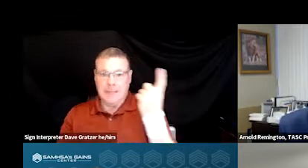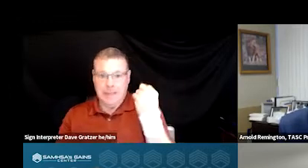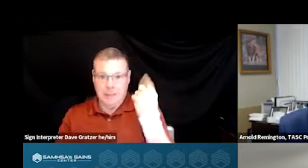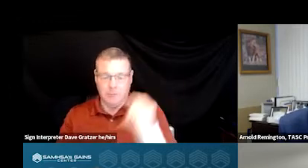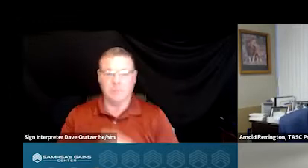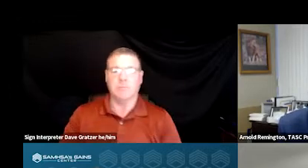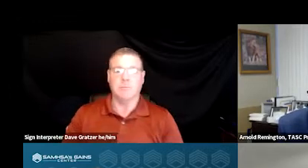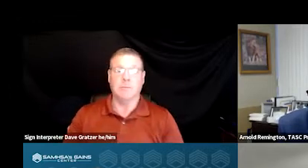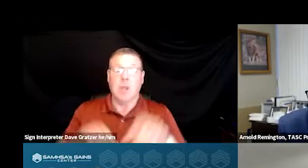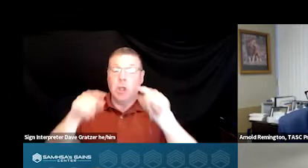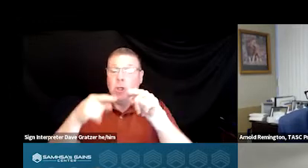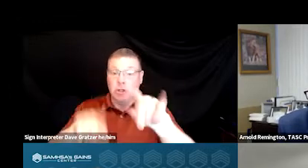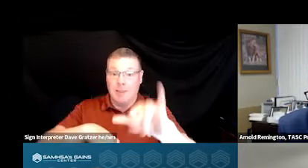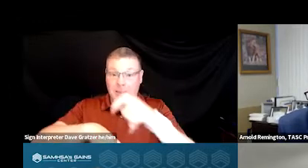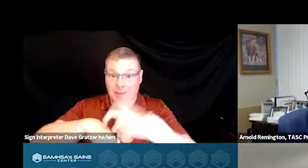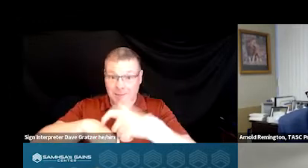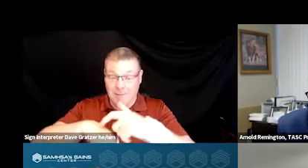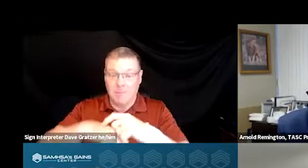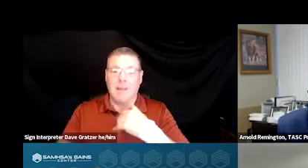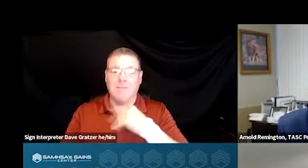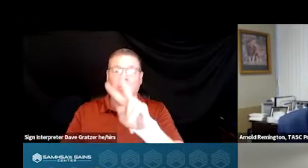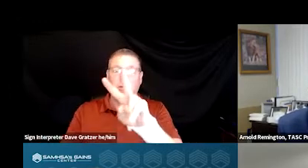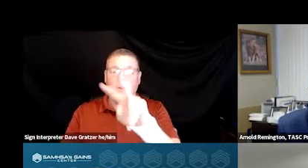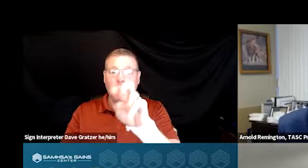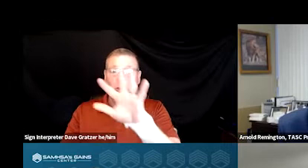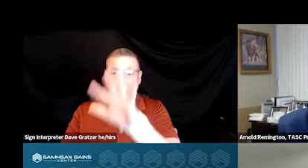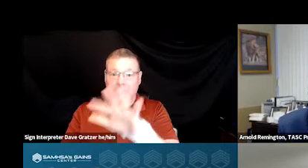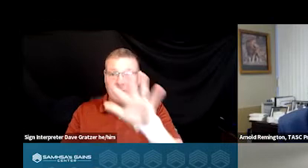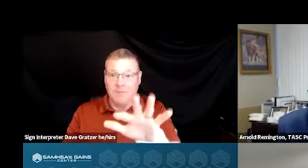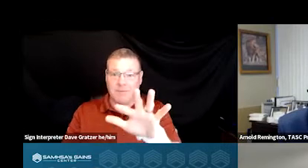During that same timeframe, we had 255 total calls,